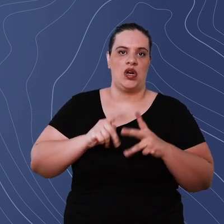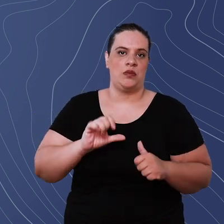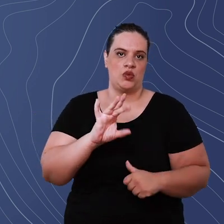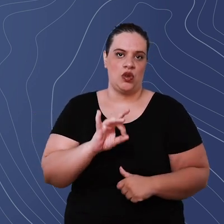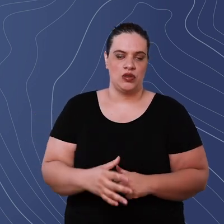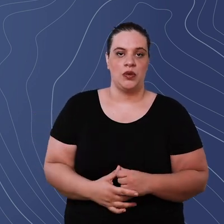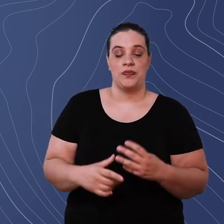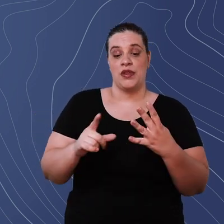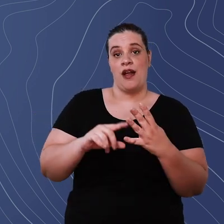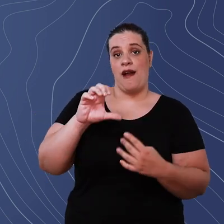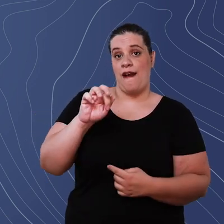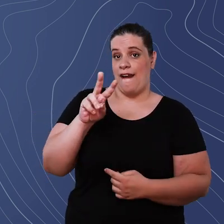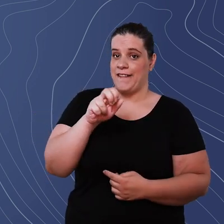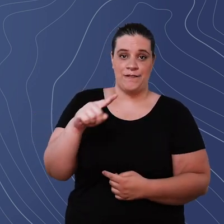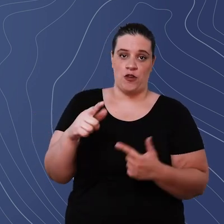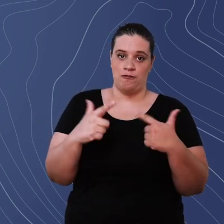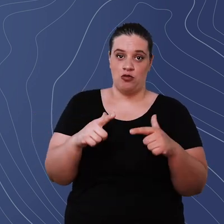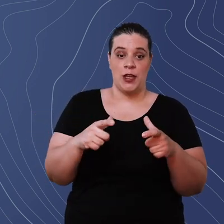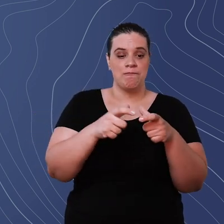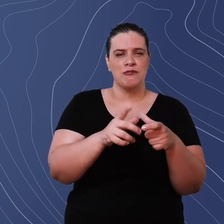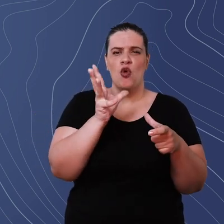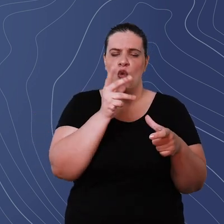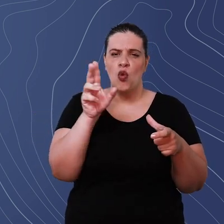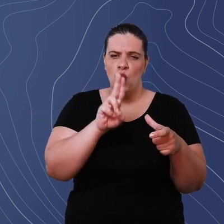activated carbon filters are not discarded after a while of use